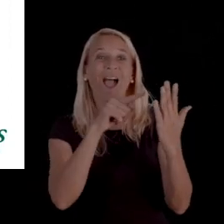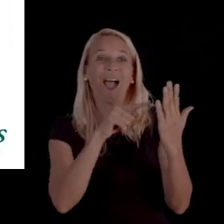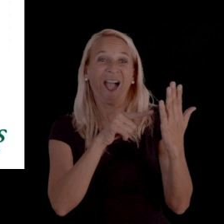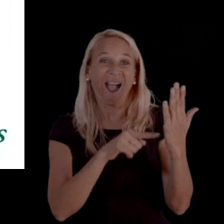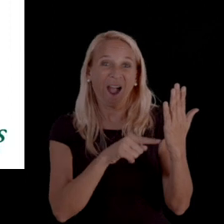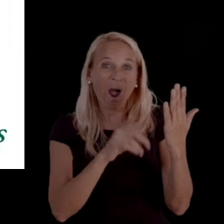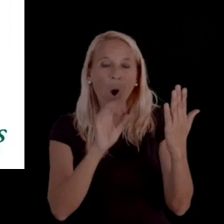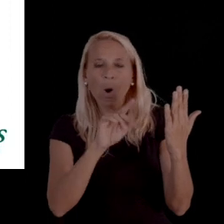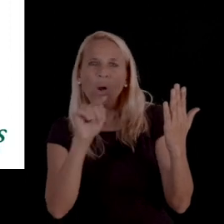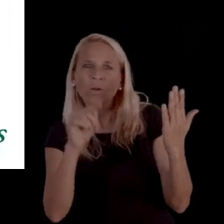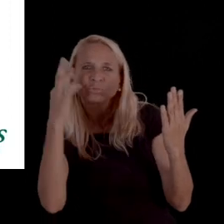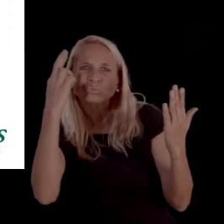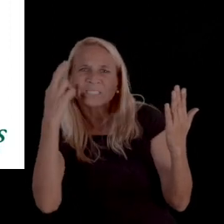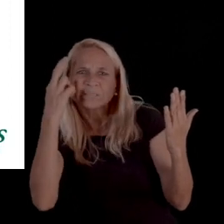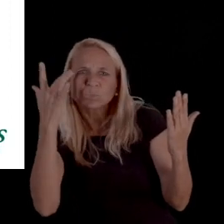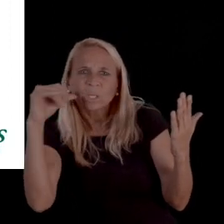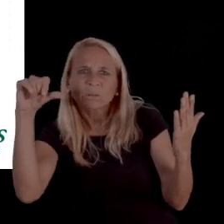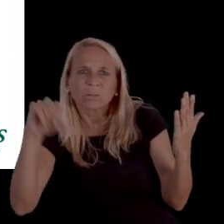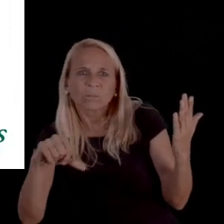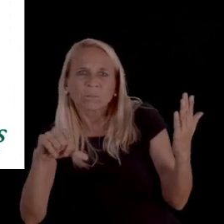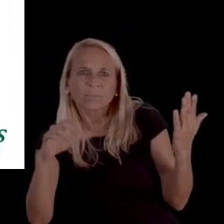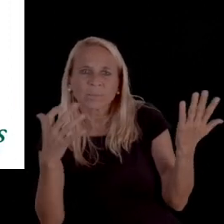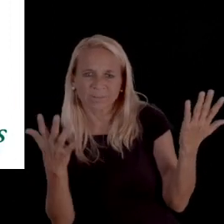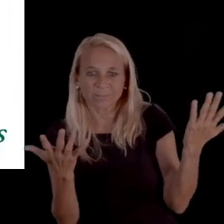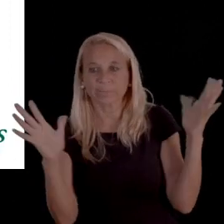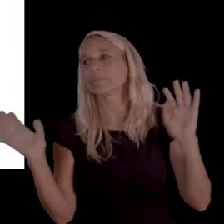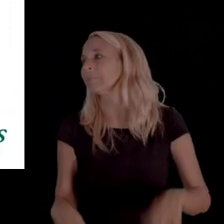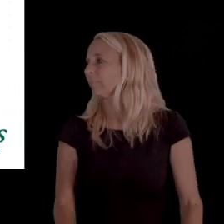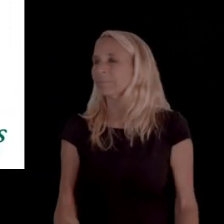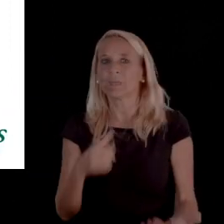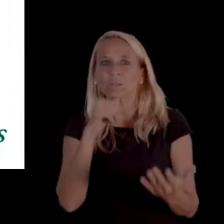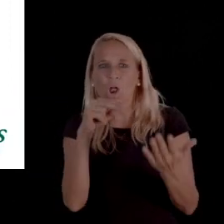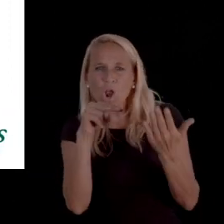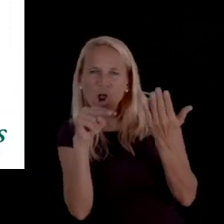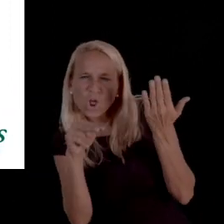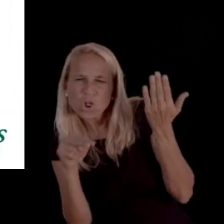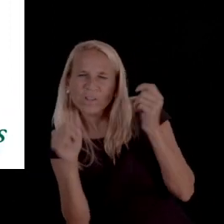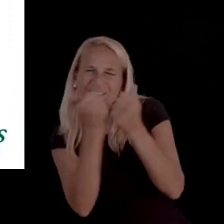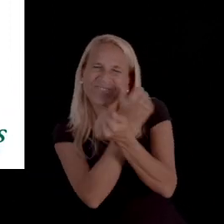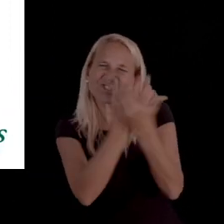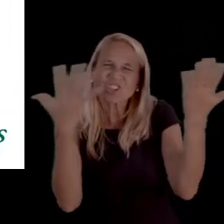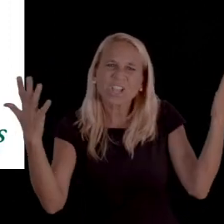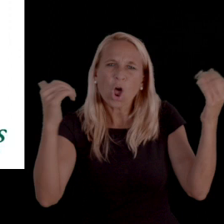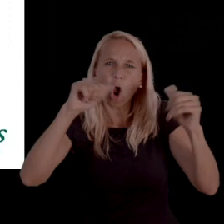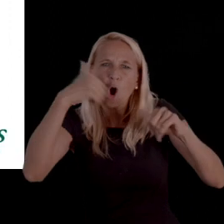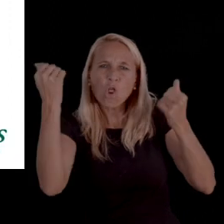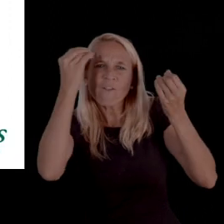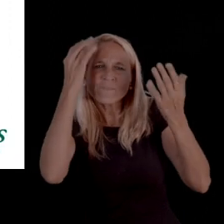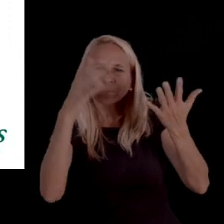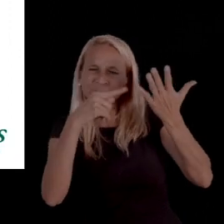or the rationale for the denial and may not look at all the other information that is also presented.